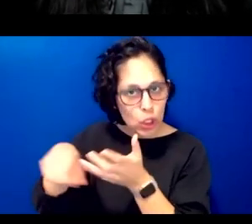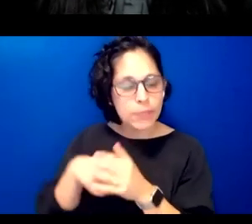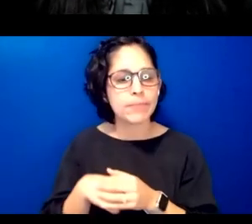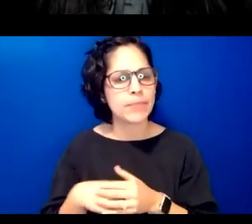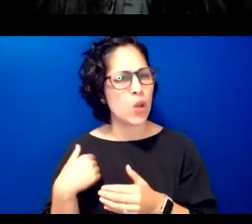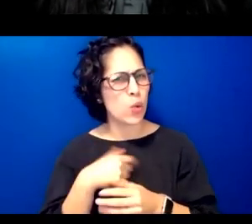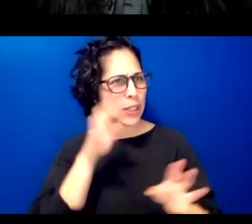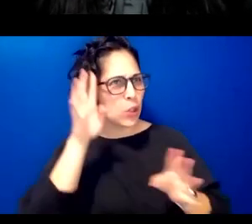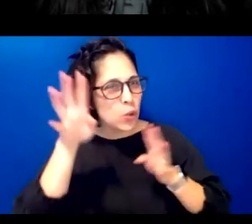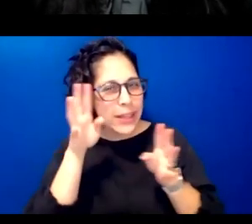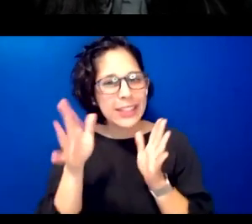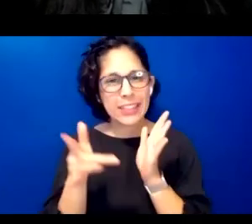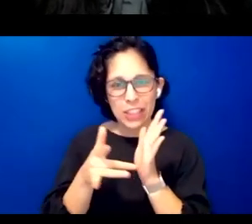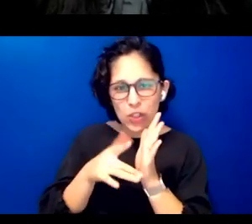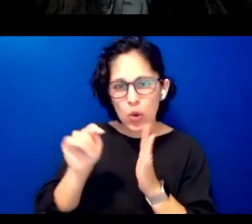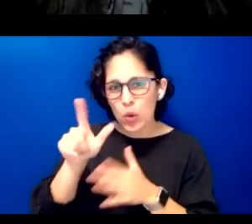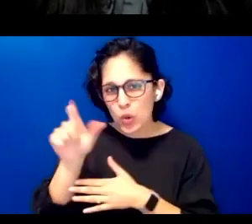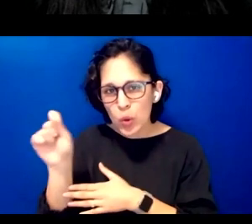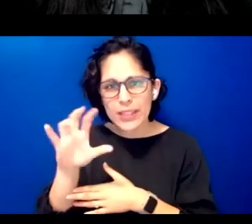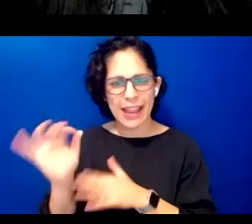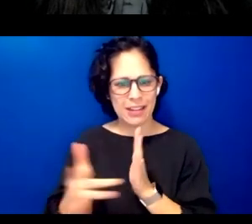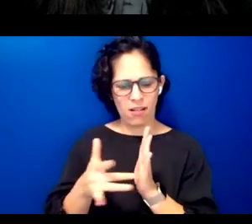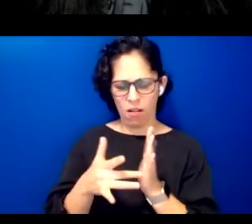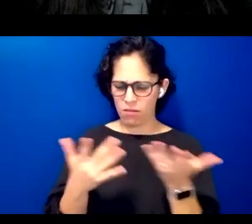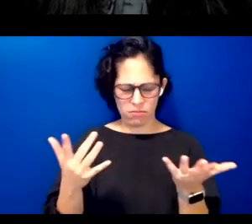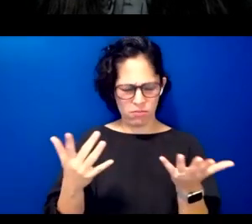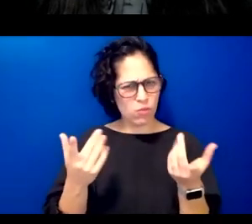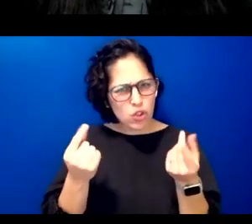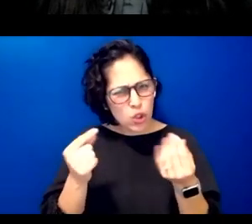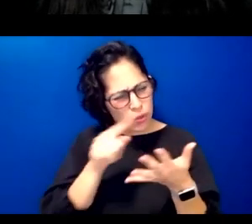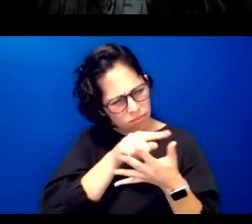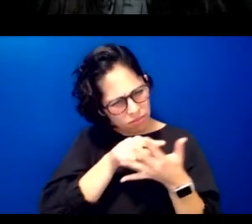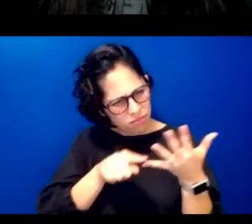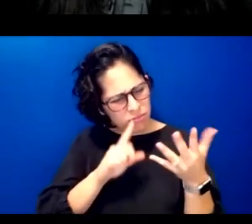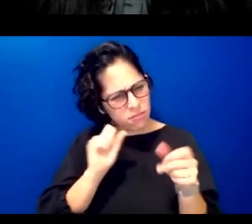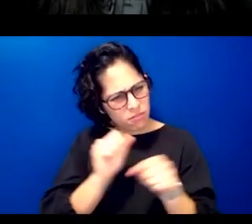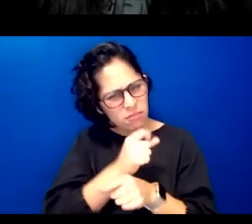tools and technologies what steps have we gone through to ensure proper care respect